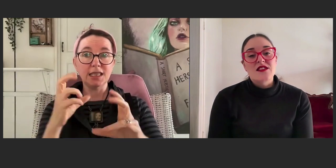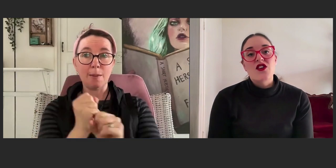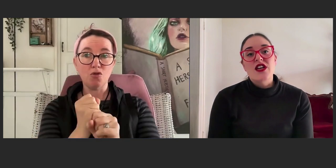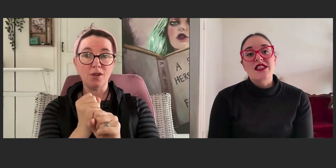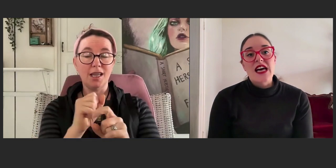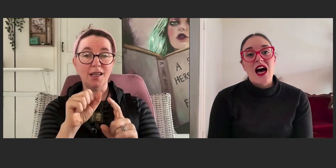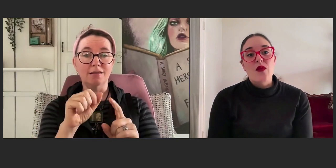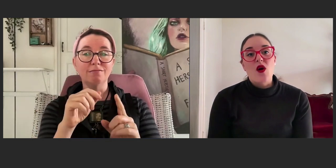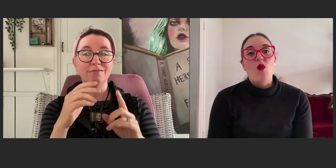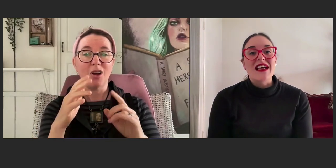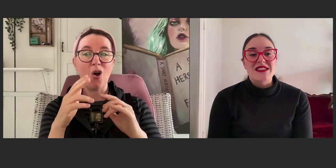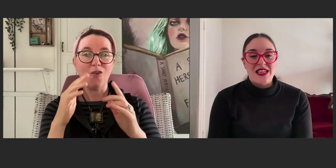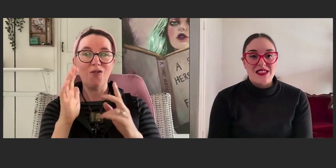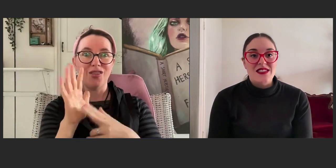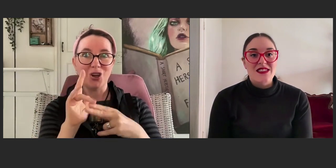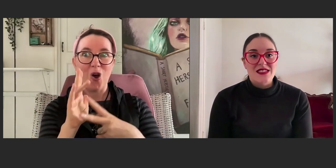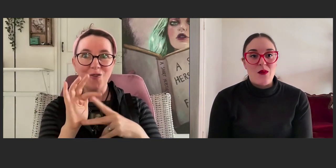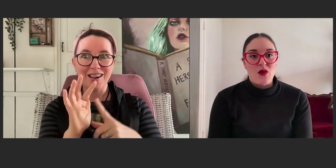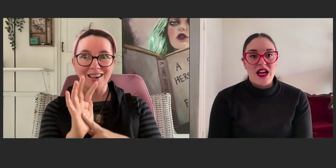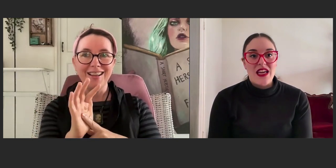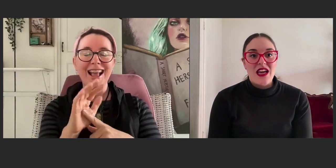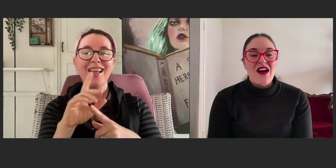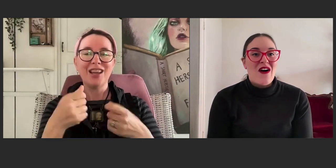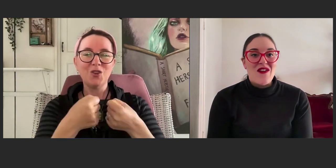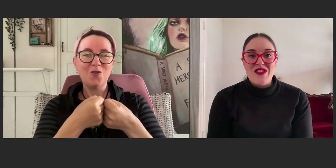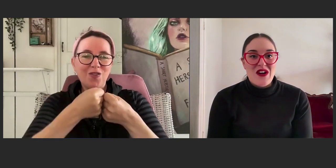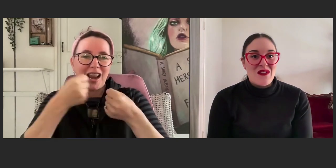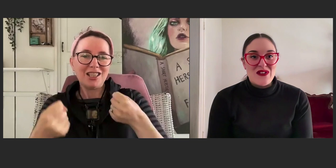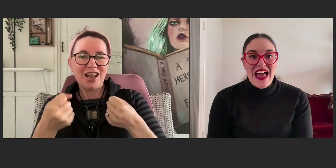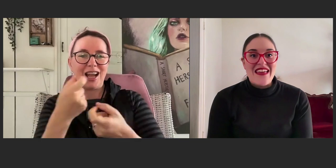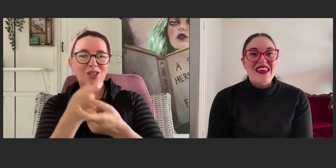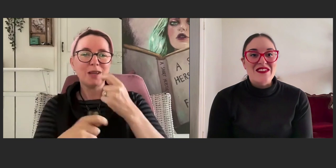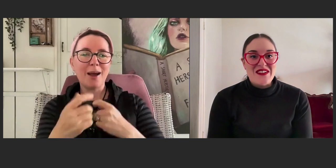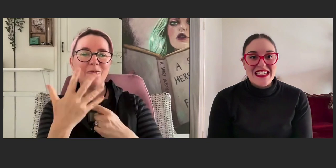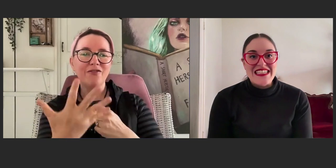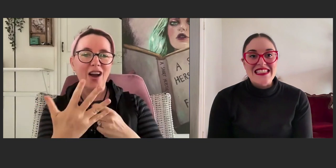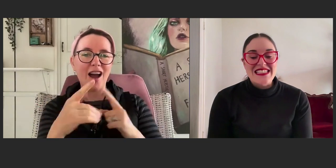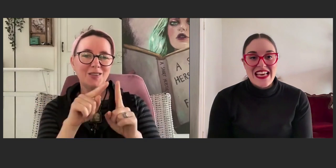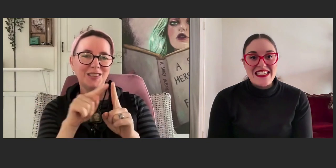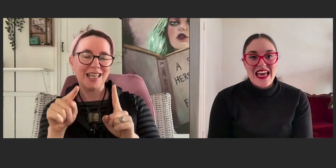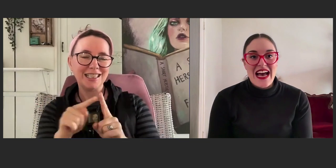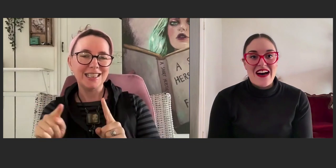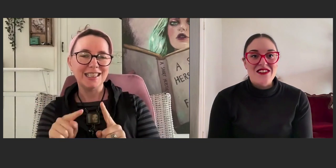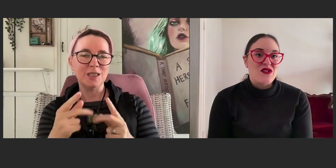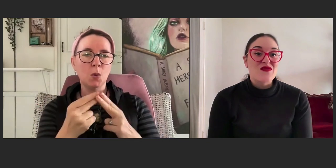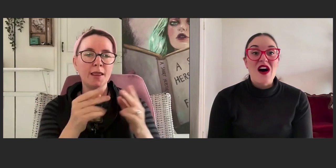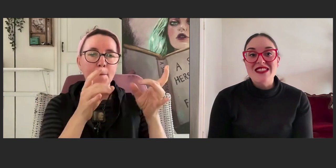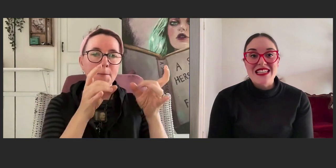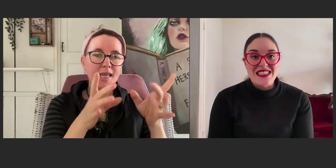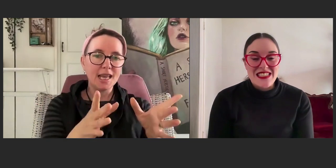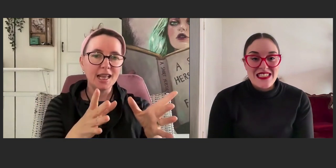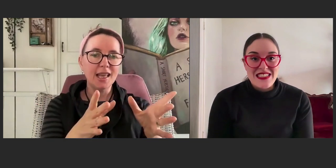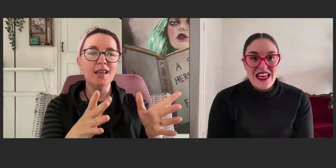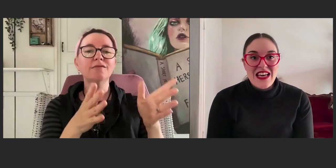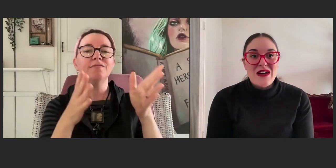So, you can start with a one sentence summary of the novel and then you can extend that out to five sentences